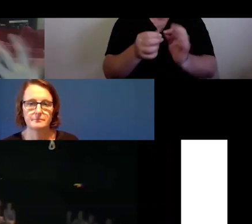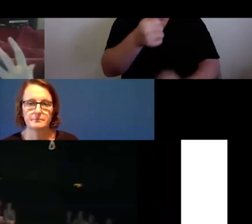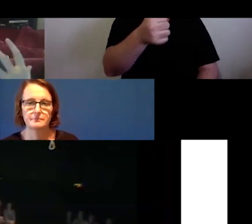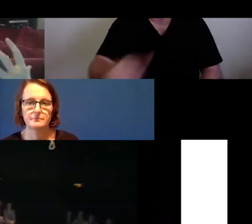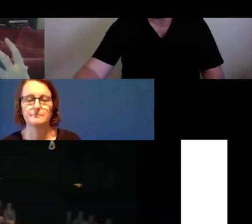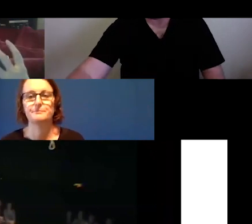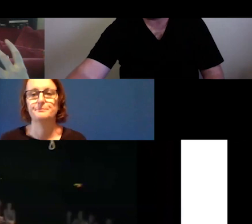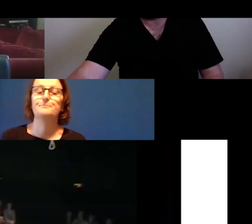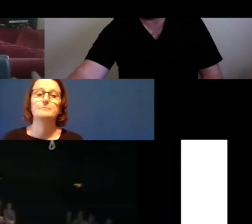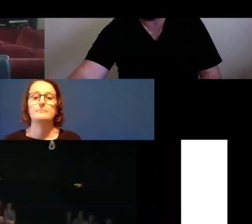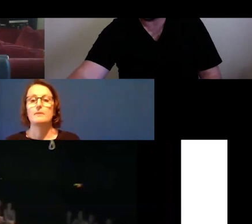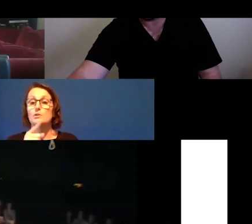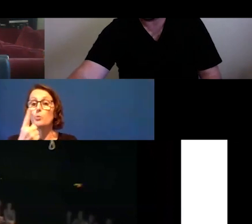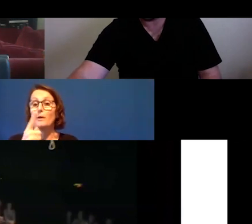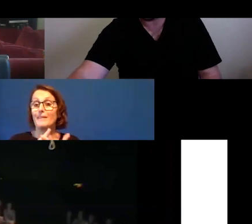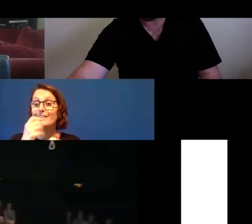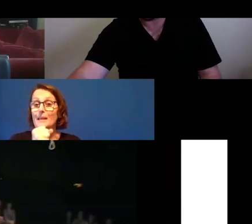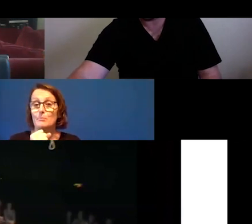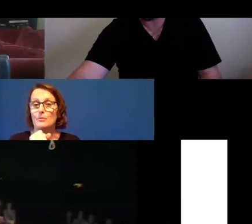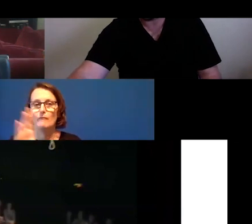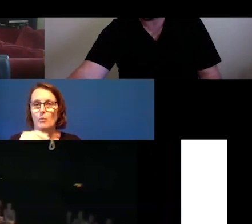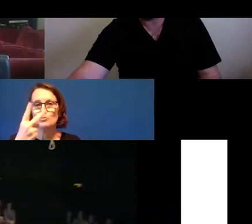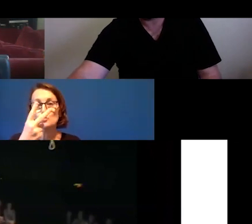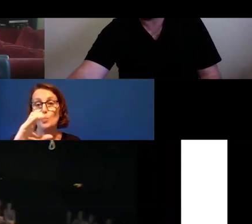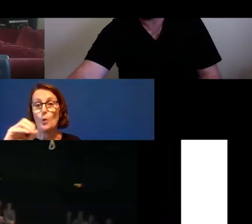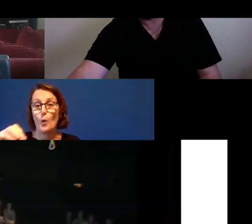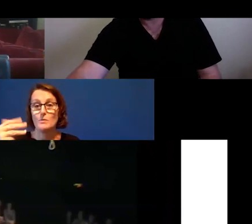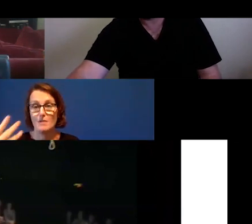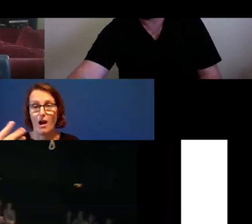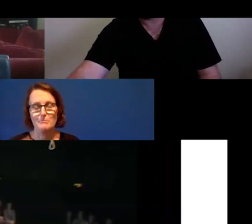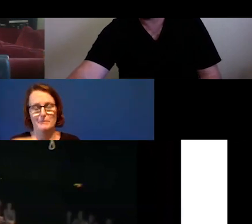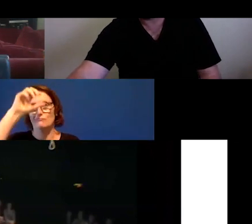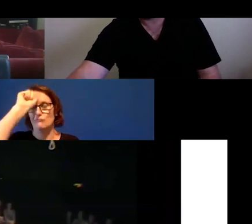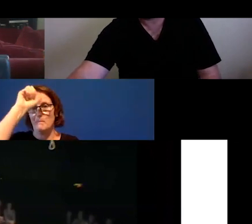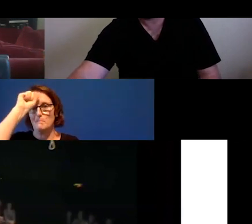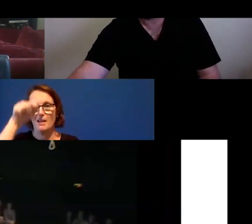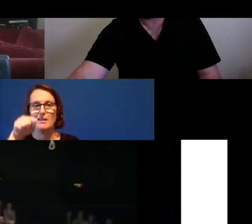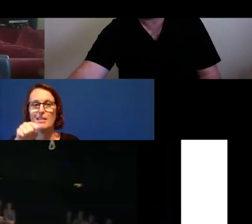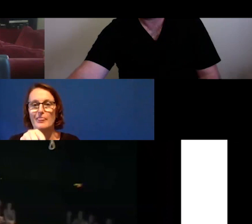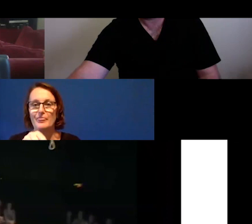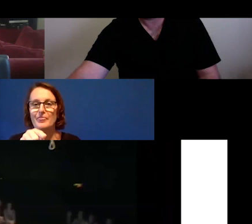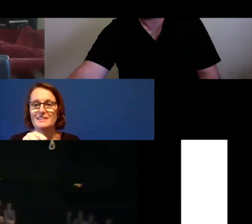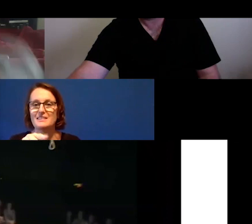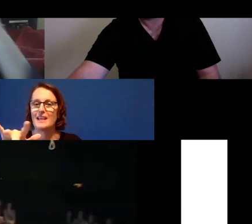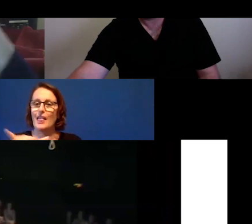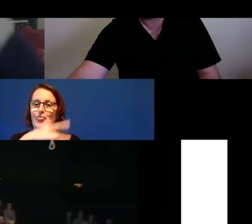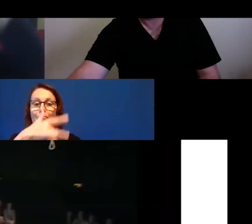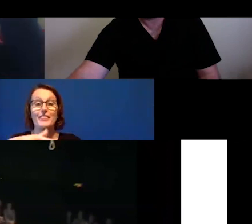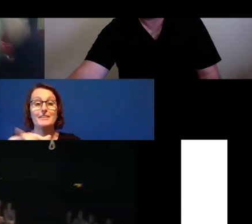still sticks with me. This is an Extended Theatre Experience that was